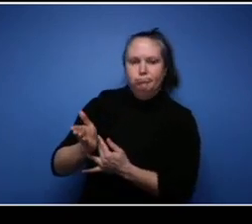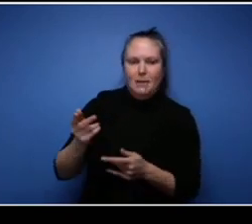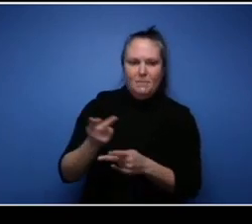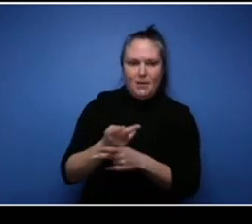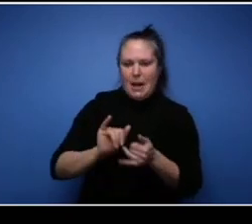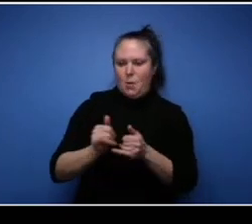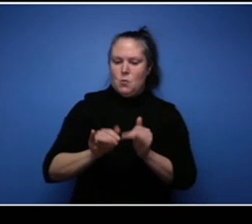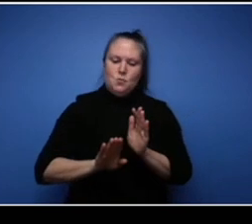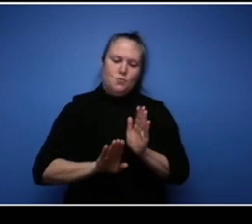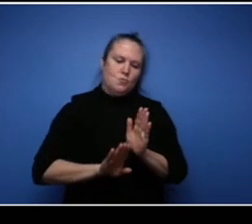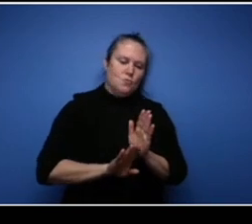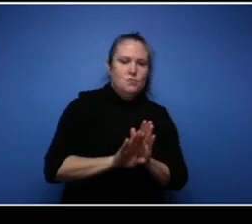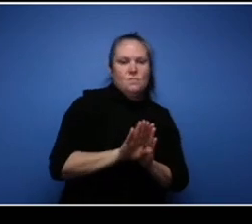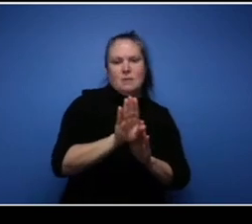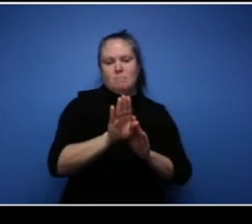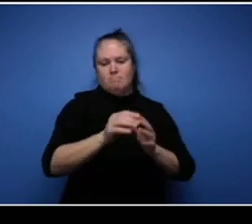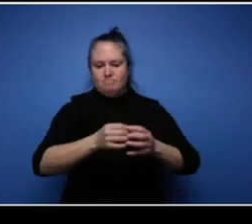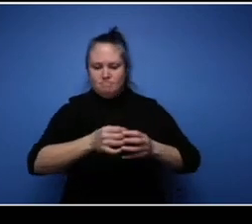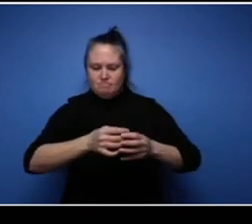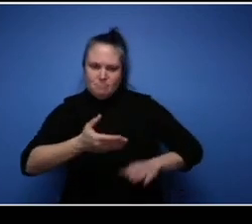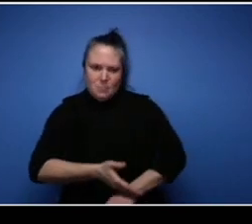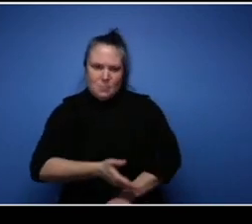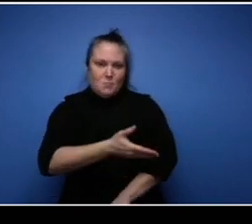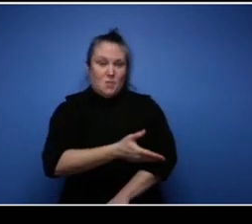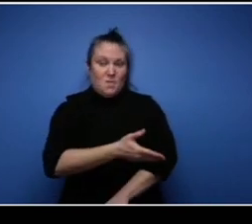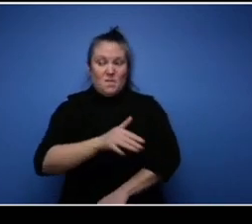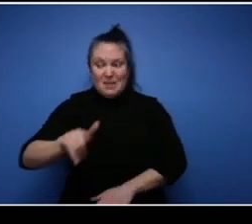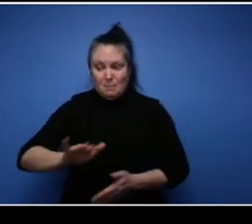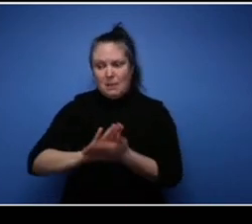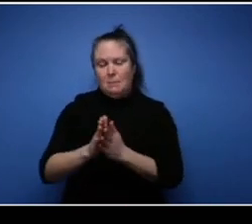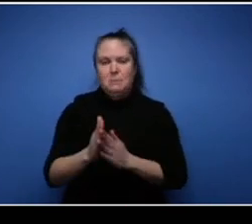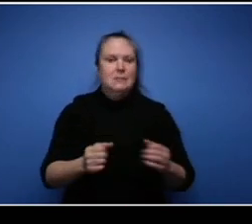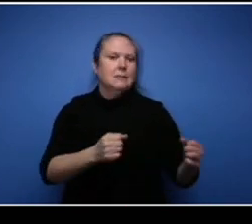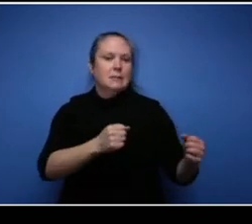it as a kind of as a strength and that's how I deal with it. Like I say, I can sit here